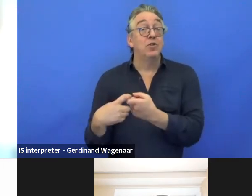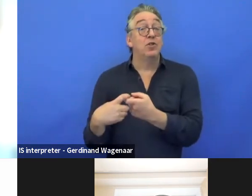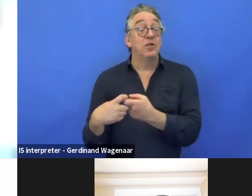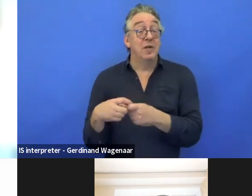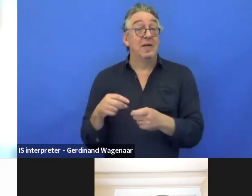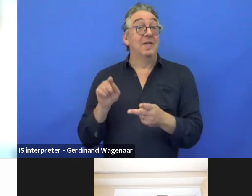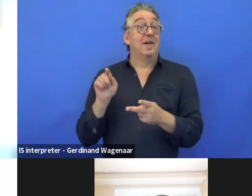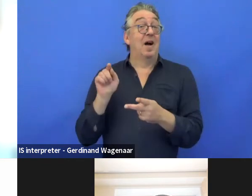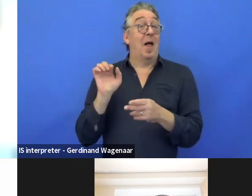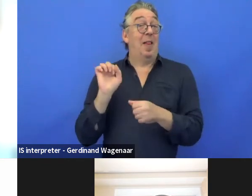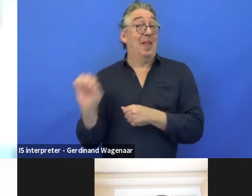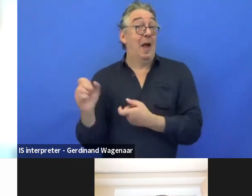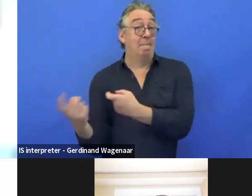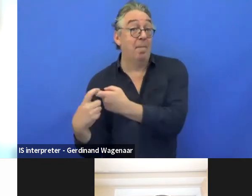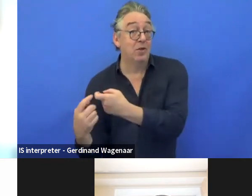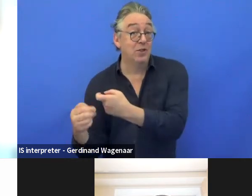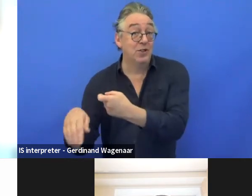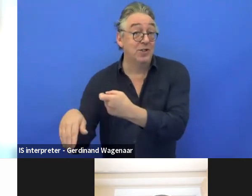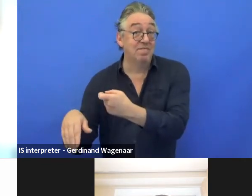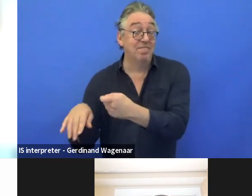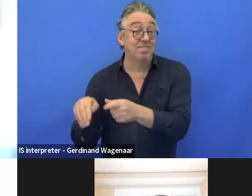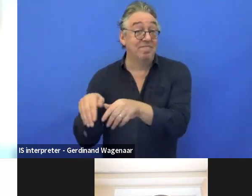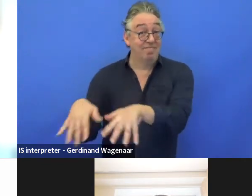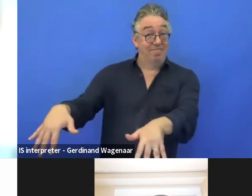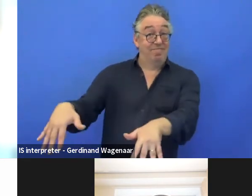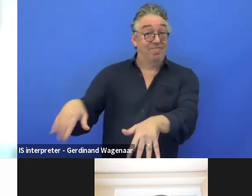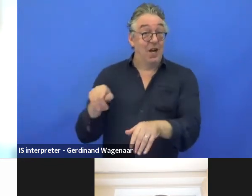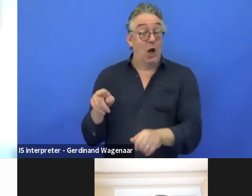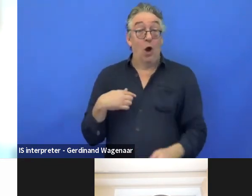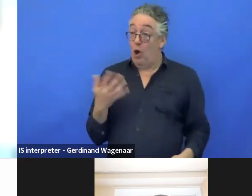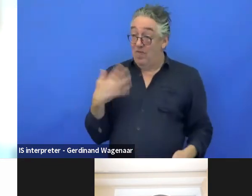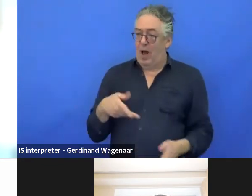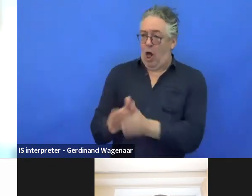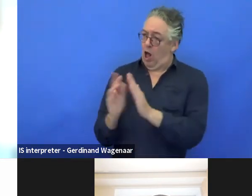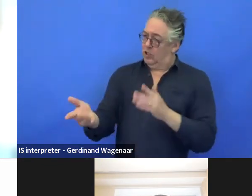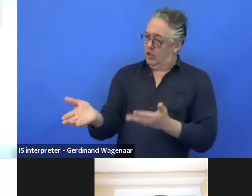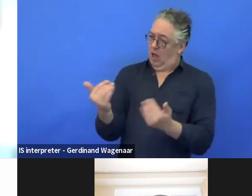They want to know more about why they were gathered 7 months ago